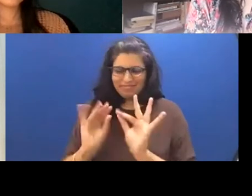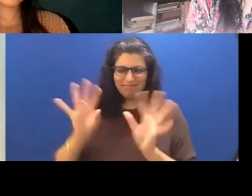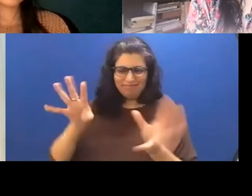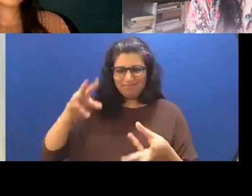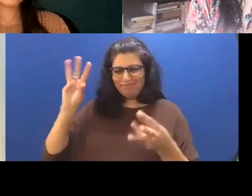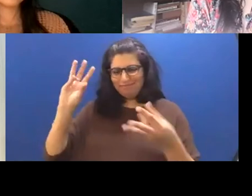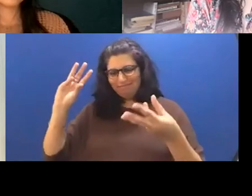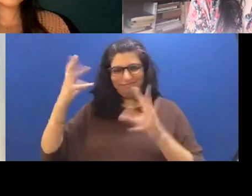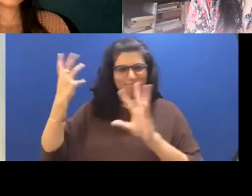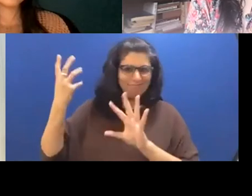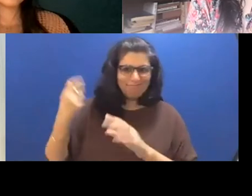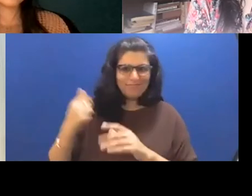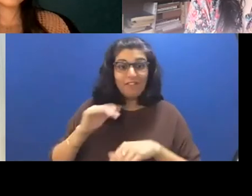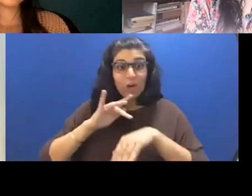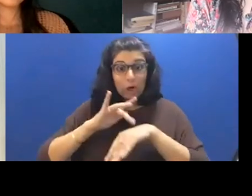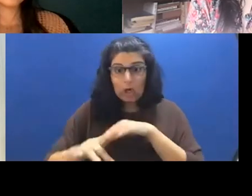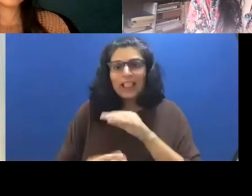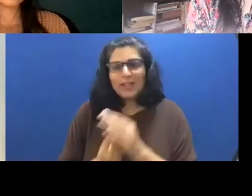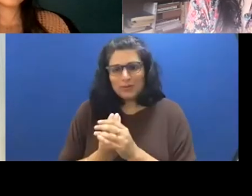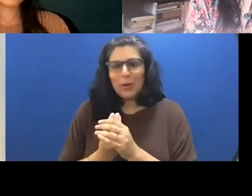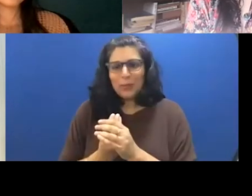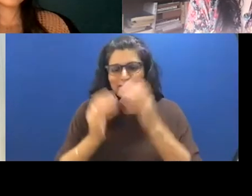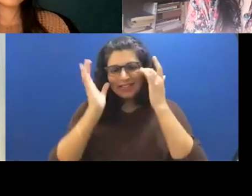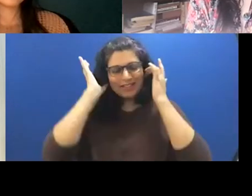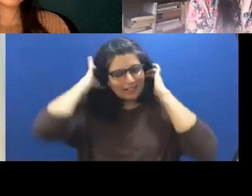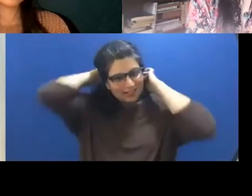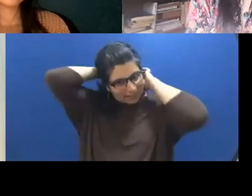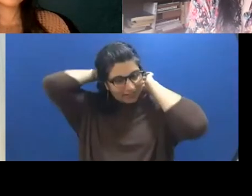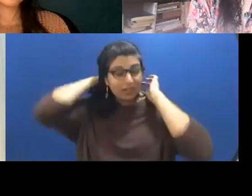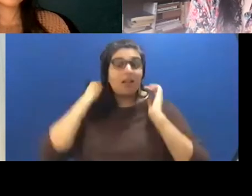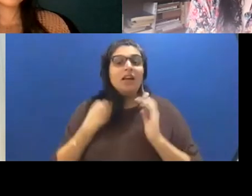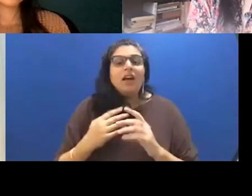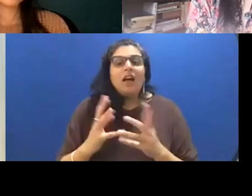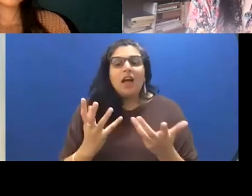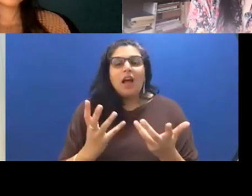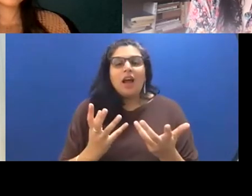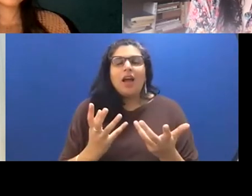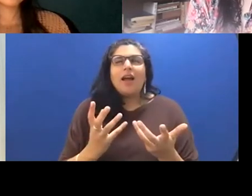early growth. Um, and, you know, I did I didn't think of this book as a coming of age book